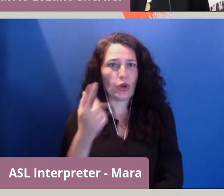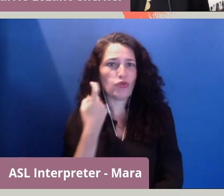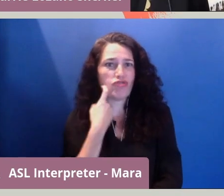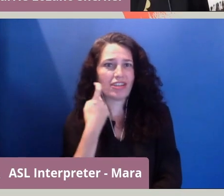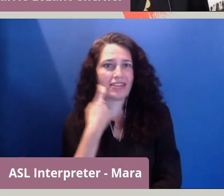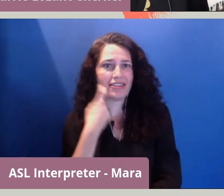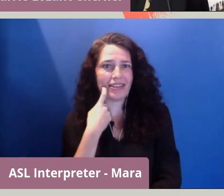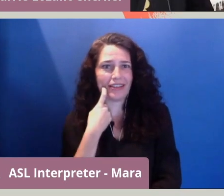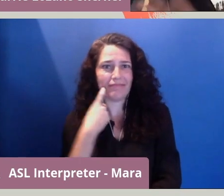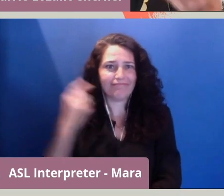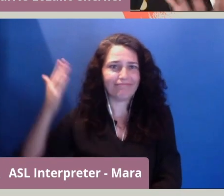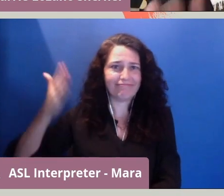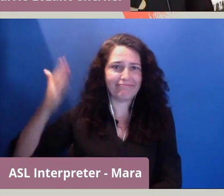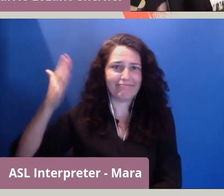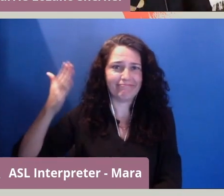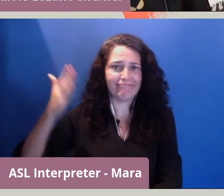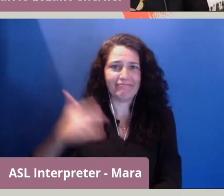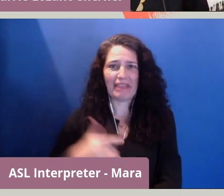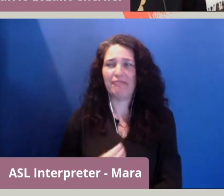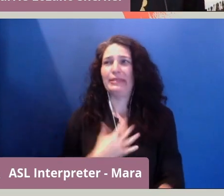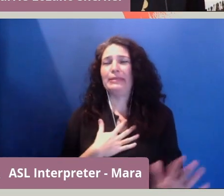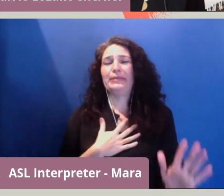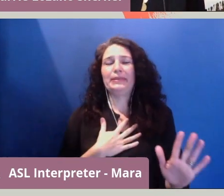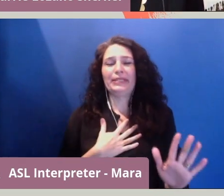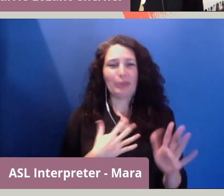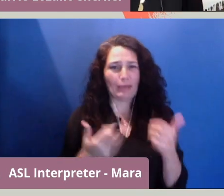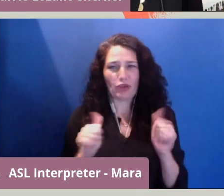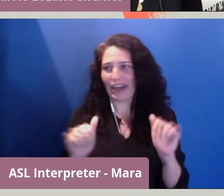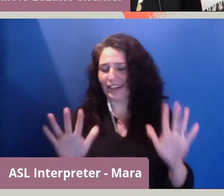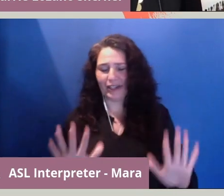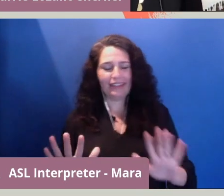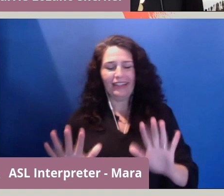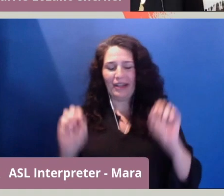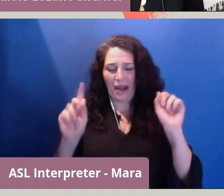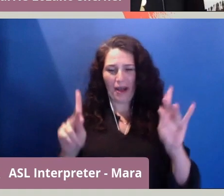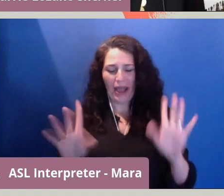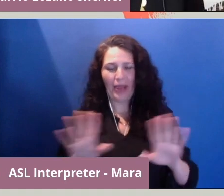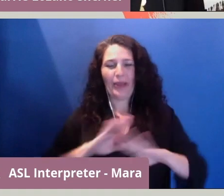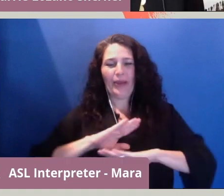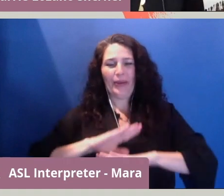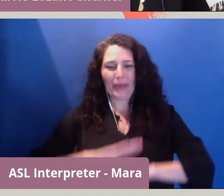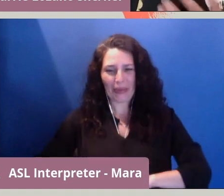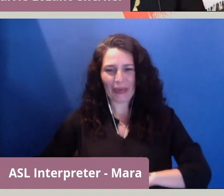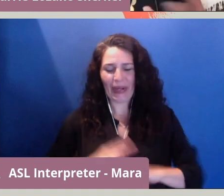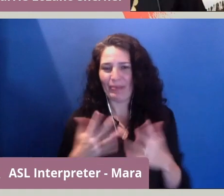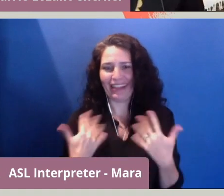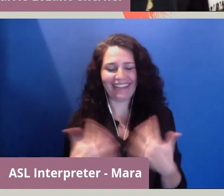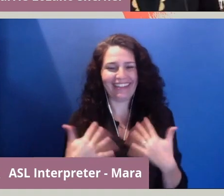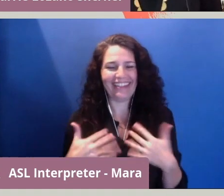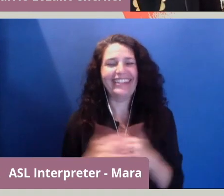So I'm trying to pull myself together here so that we can get some questions. So thank you.